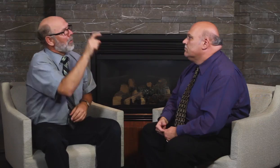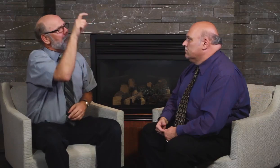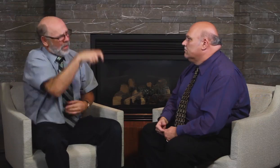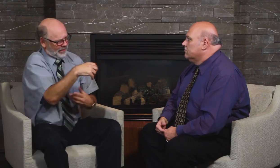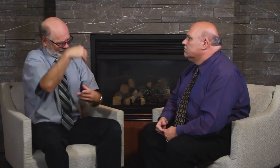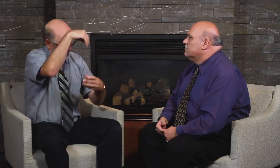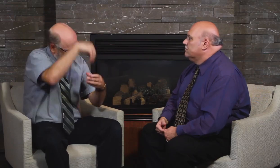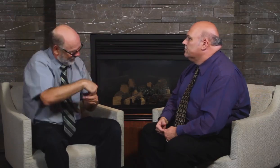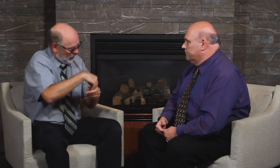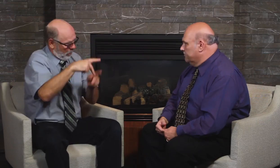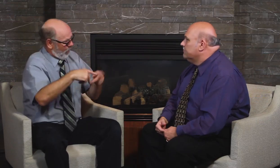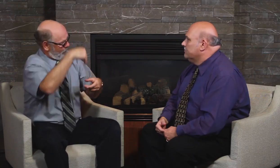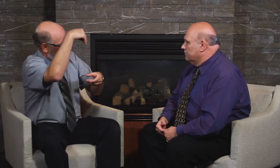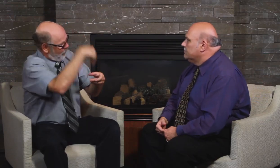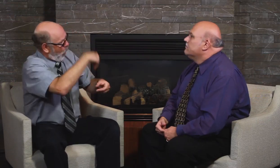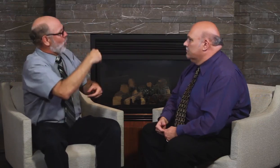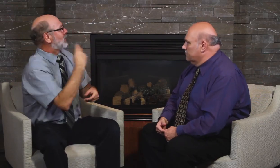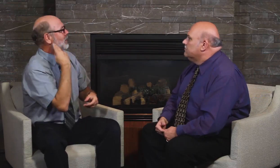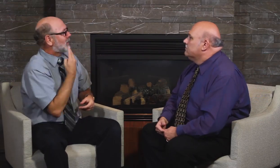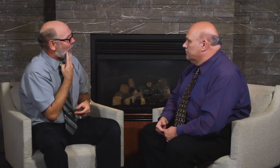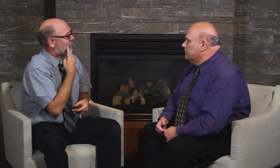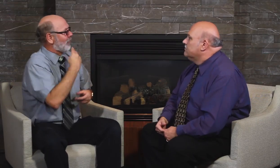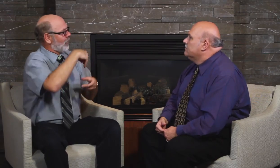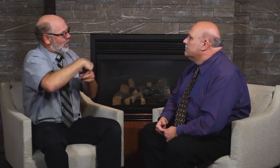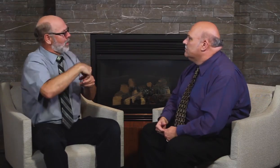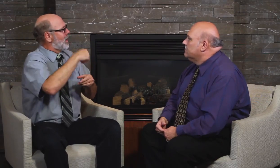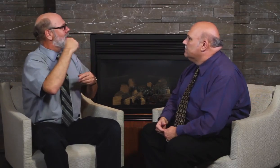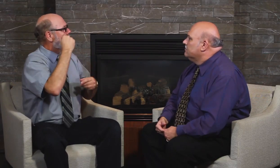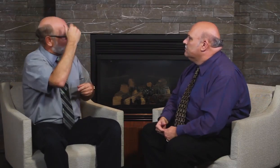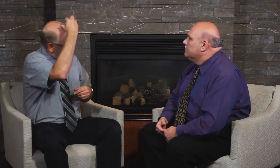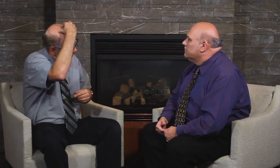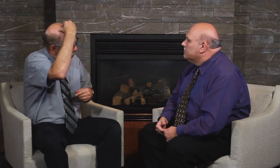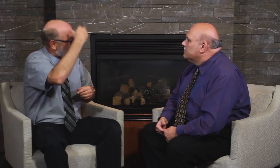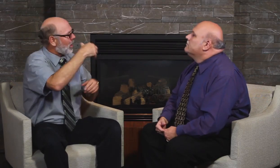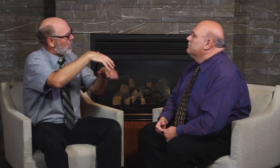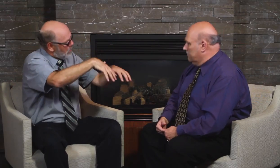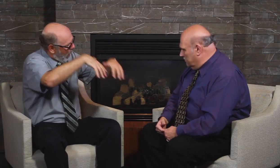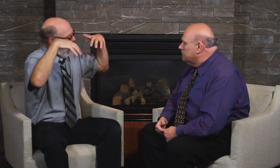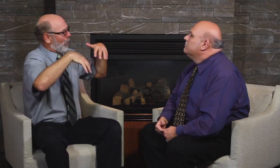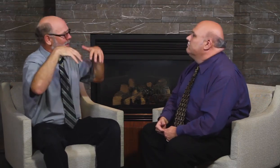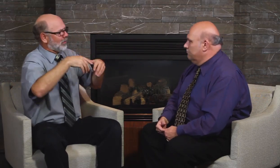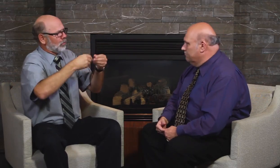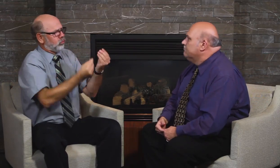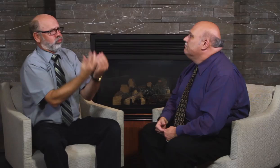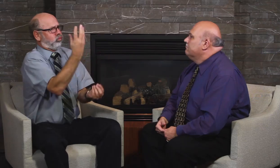more Deaf politicians in the cabinet, from all